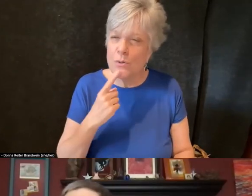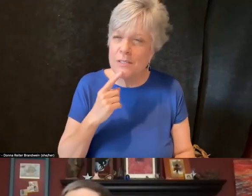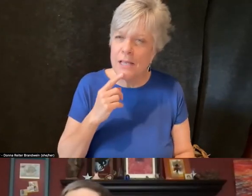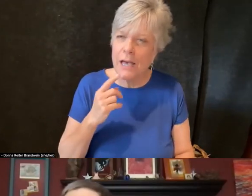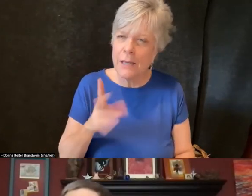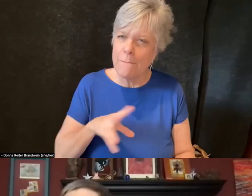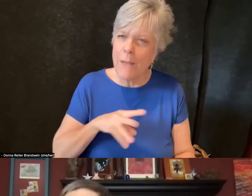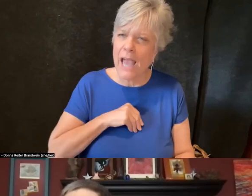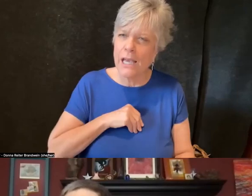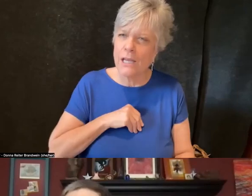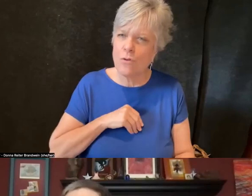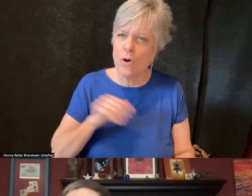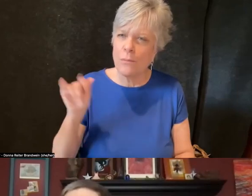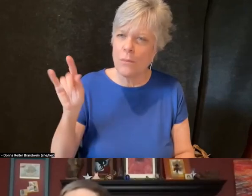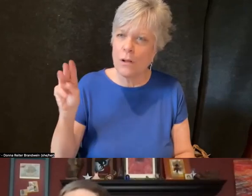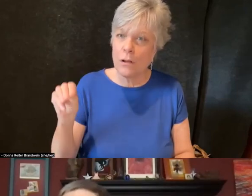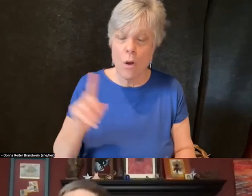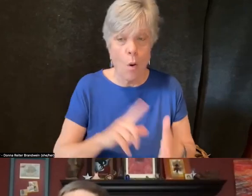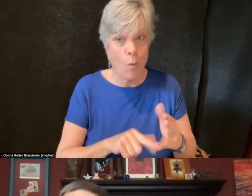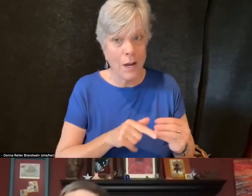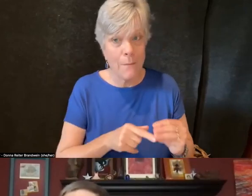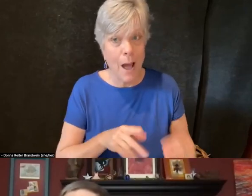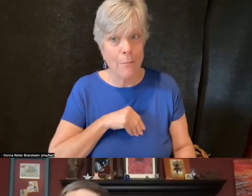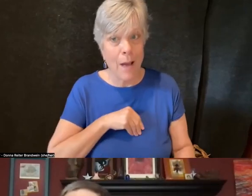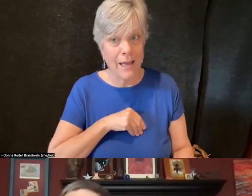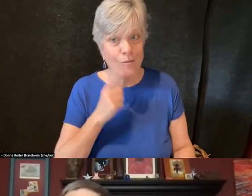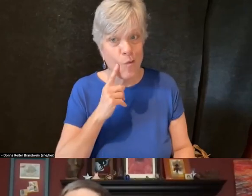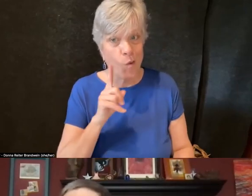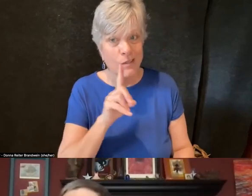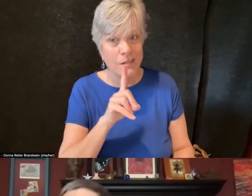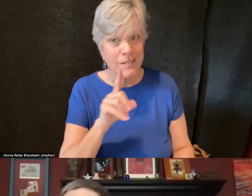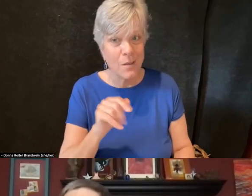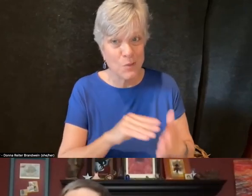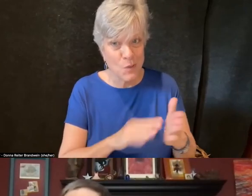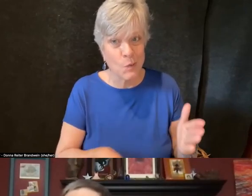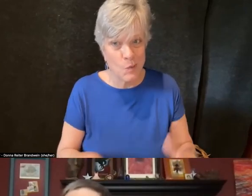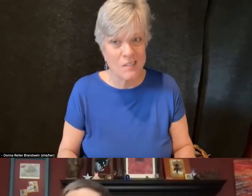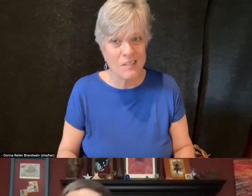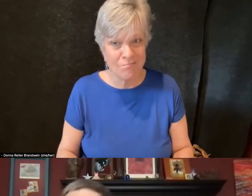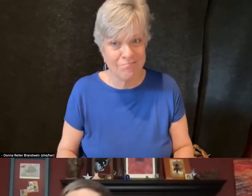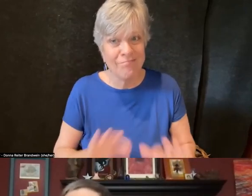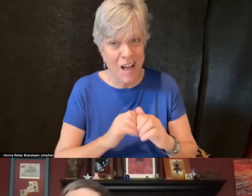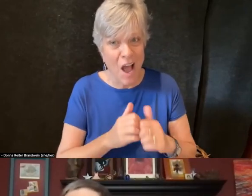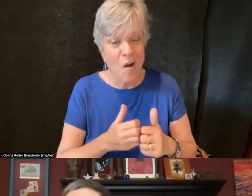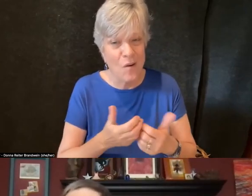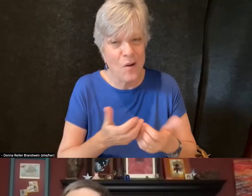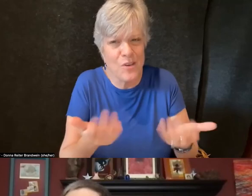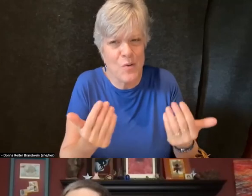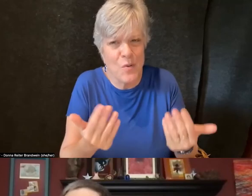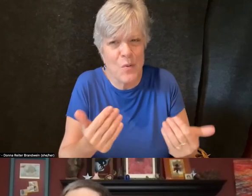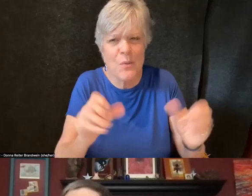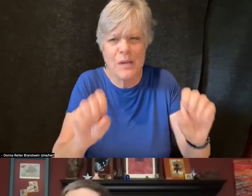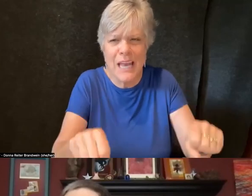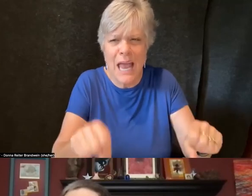What about buy in for disabled students? How have you been able to get students to engage with the center and the university